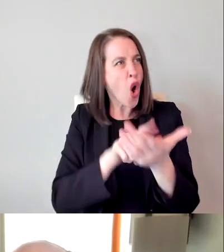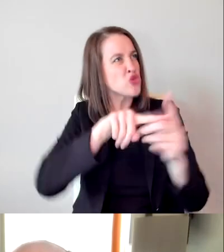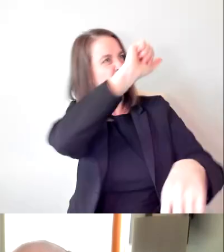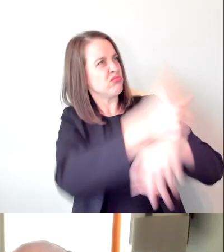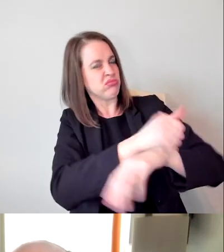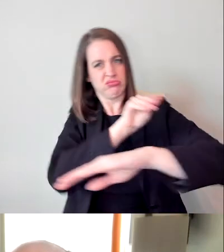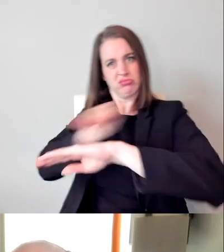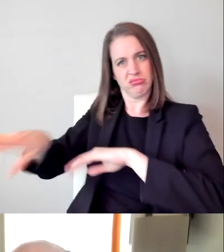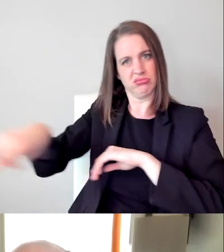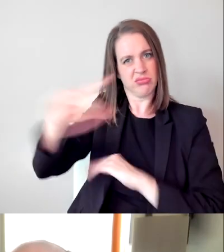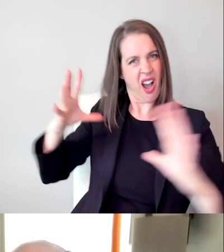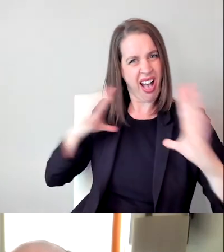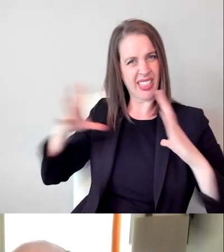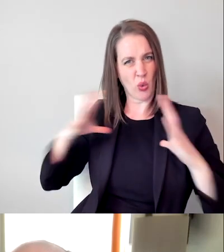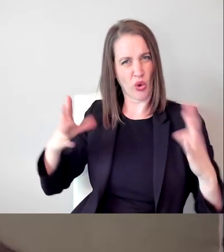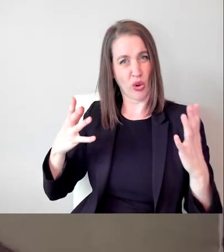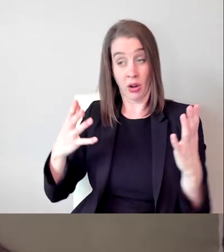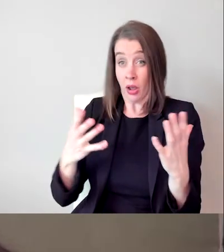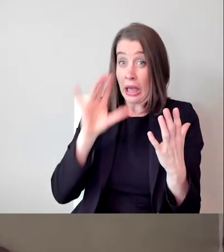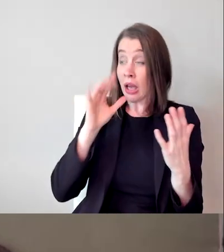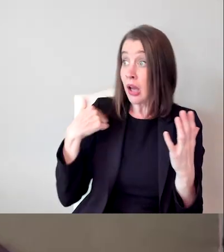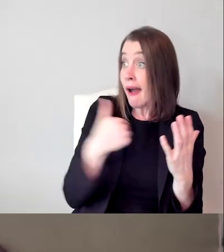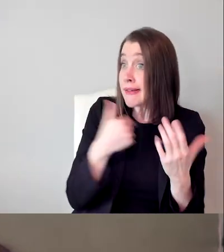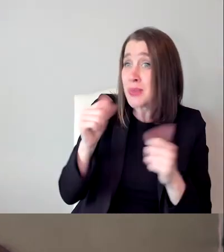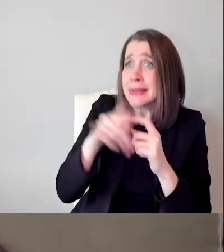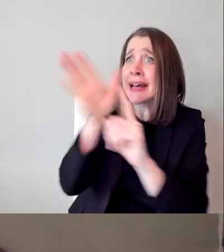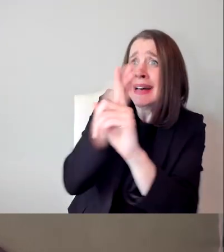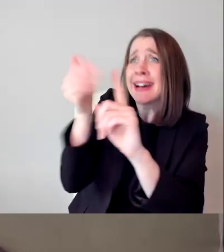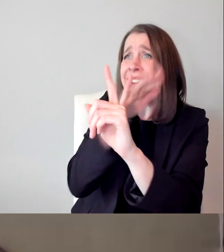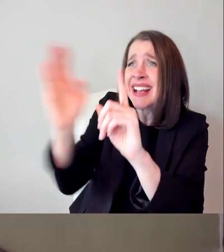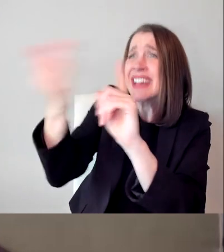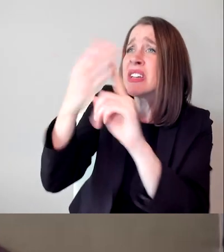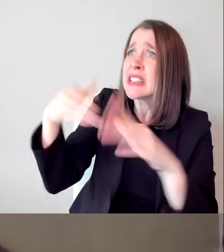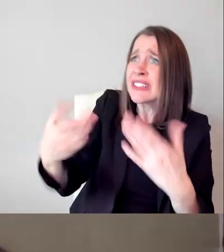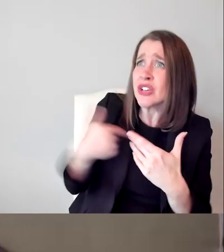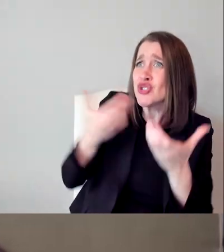I don't think just trying to convince Hollywood to give us a chance has worked in the past 50 years,